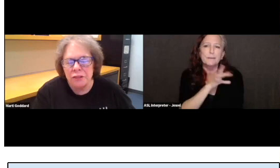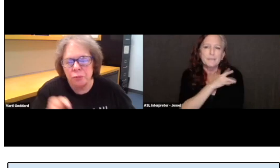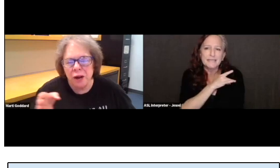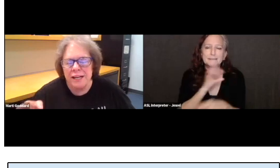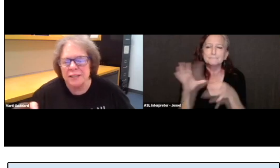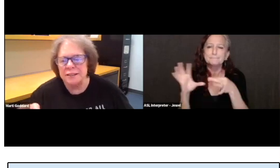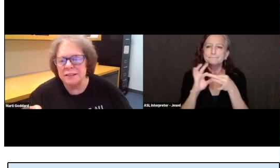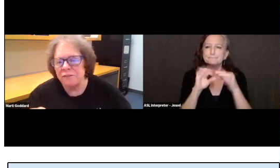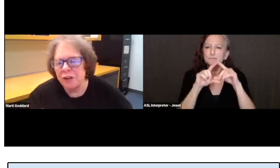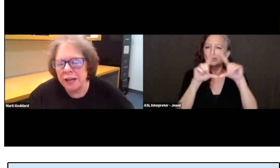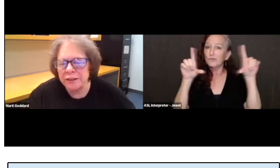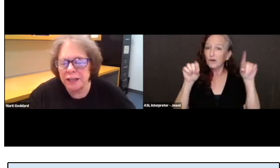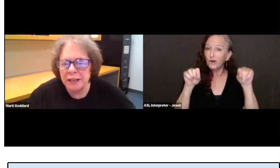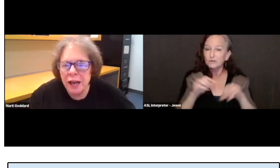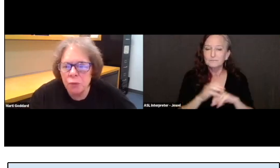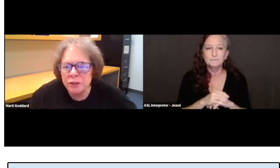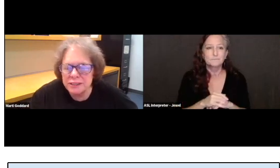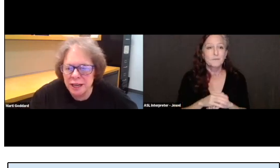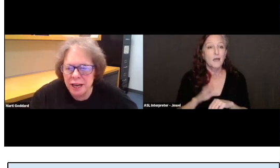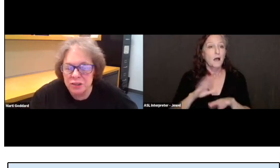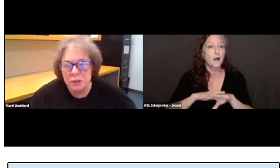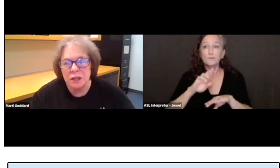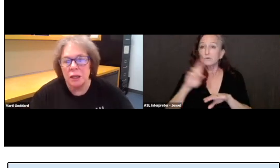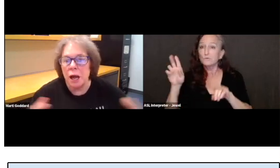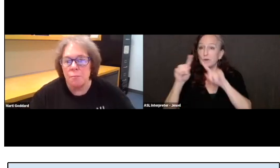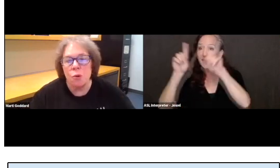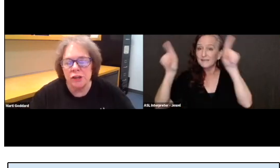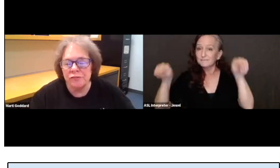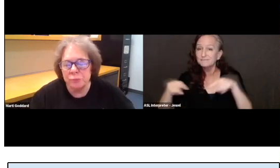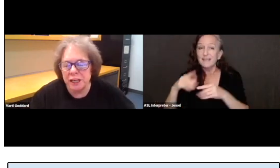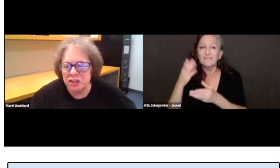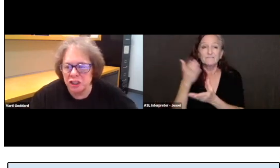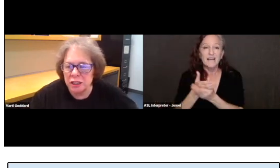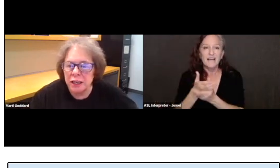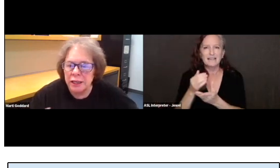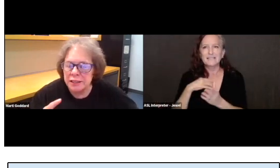On the right is a file that now resides with a lot more information